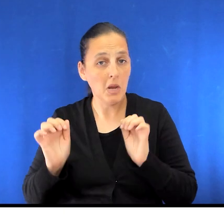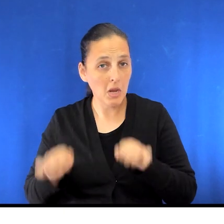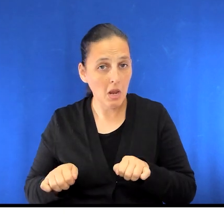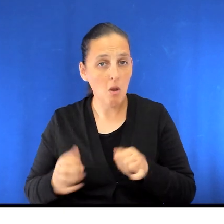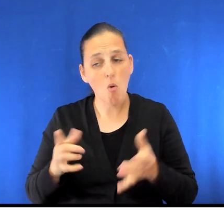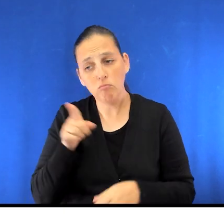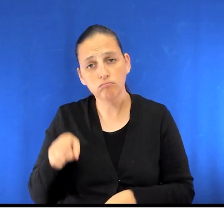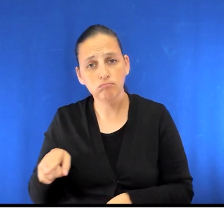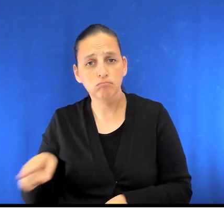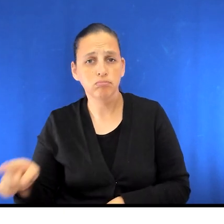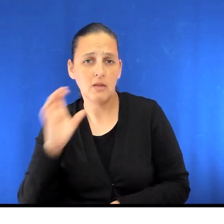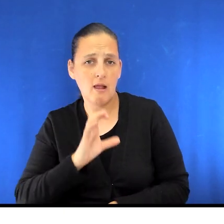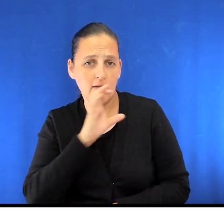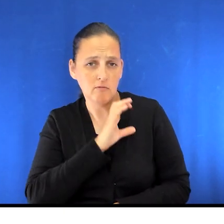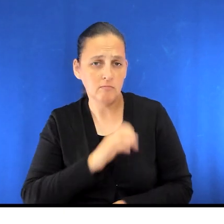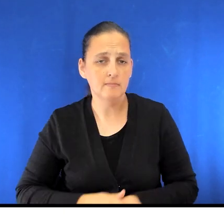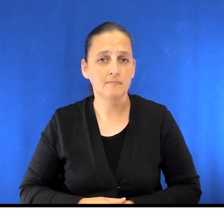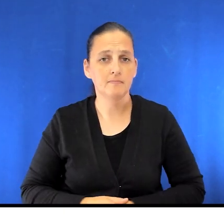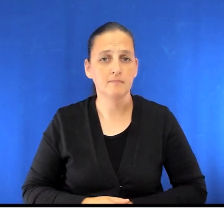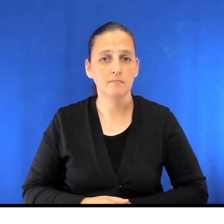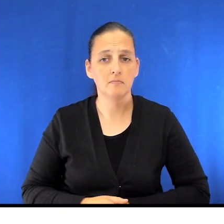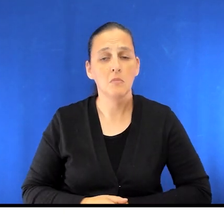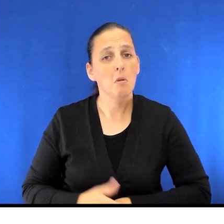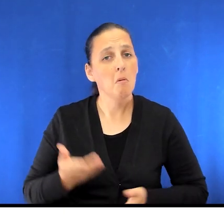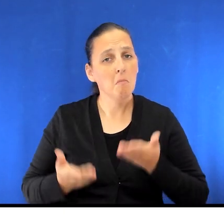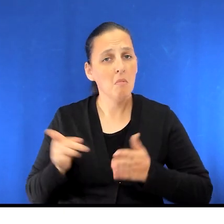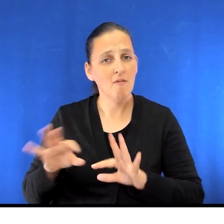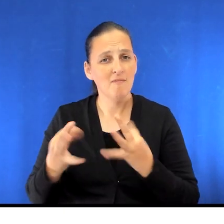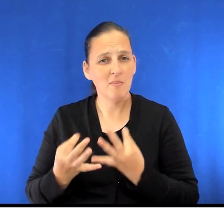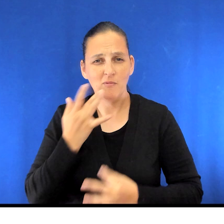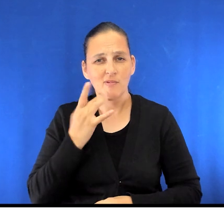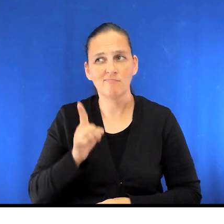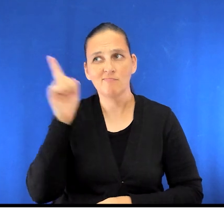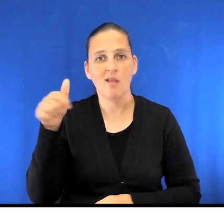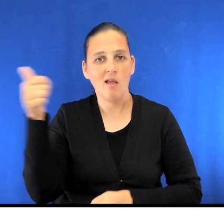or another area like the cafeteria. Or they may wish to wait in another location.